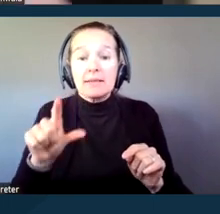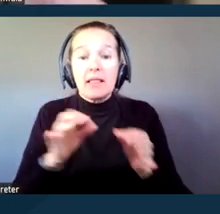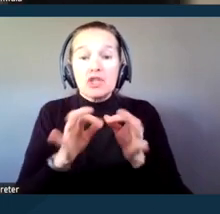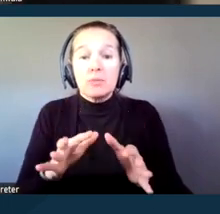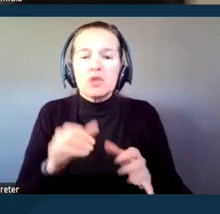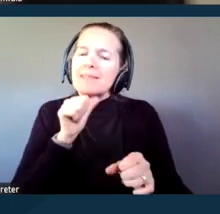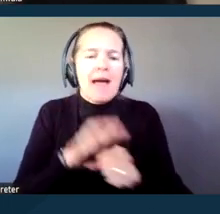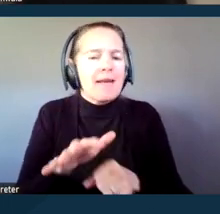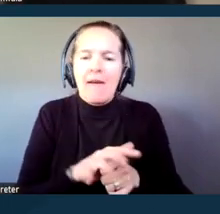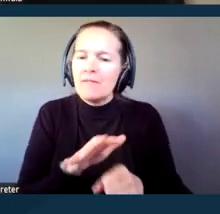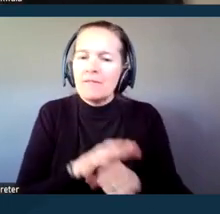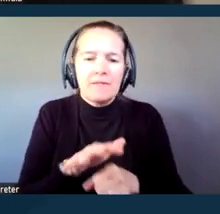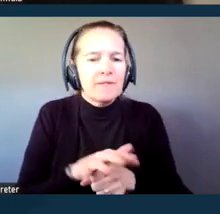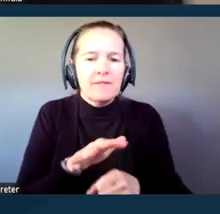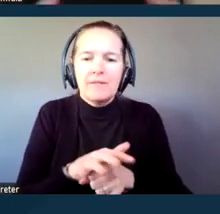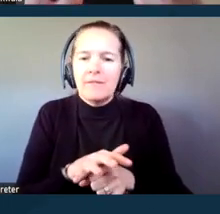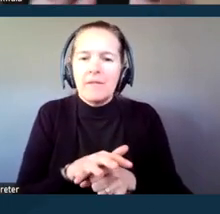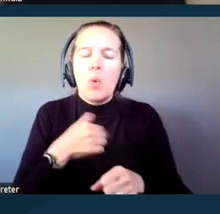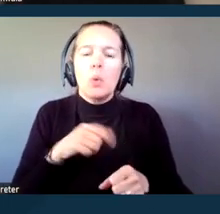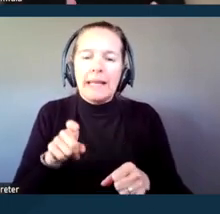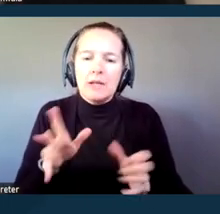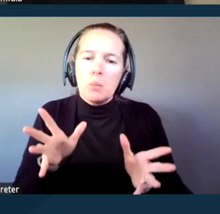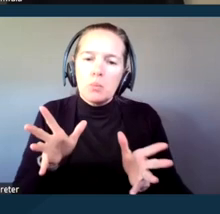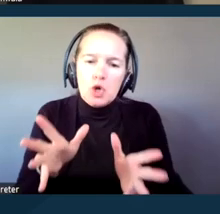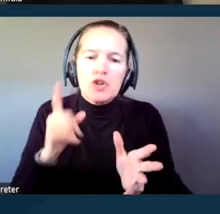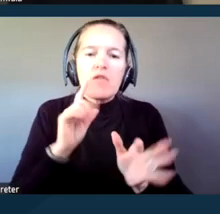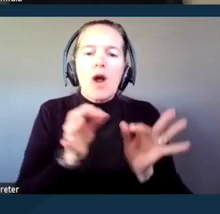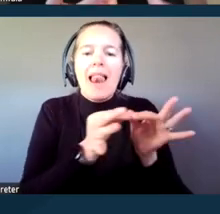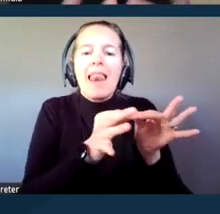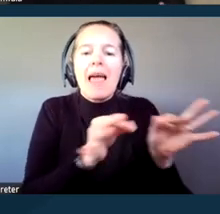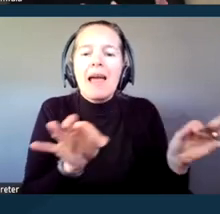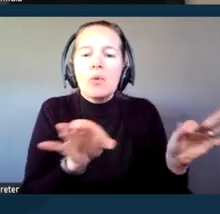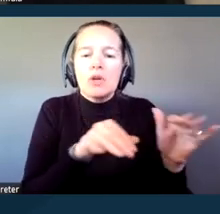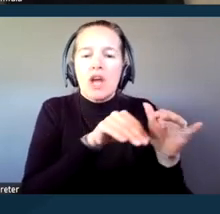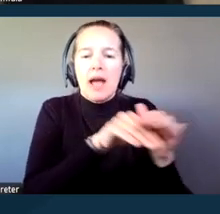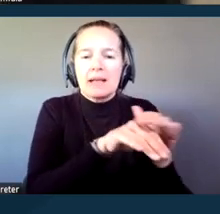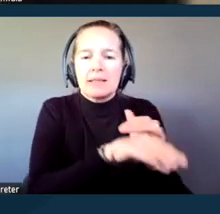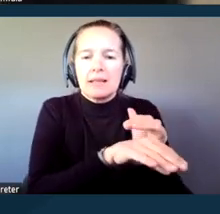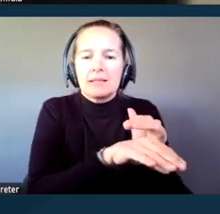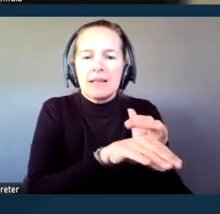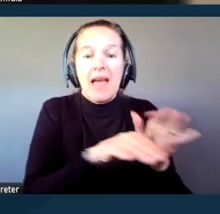We really have to push for language access as well as communication access.